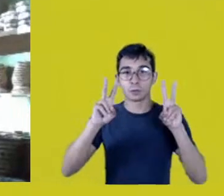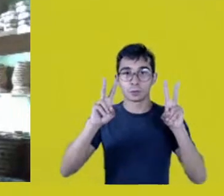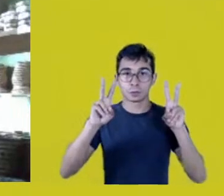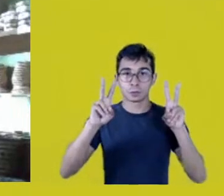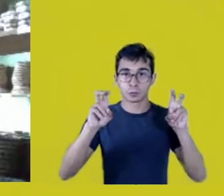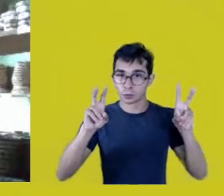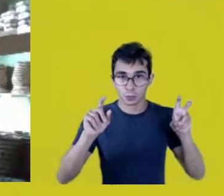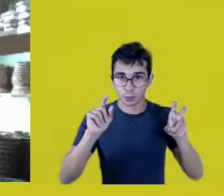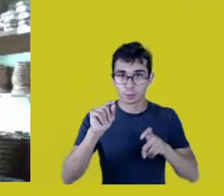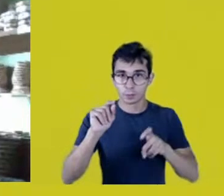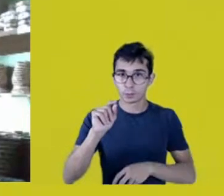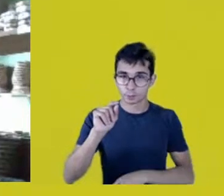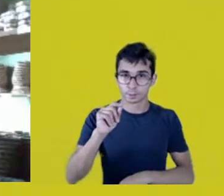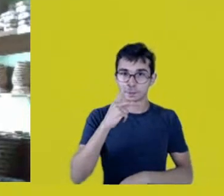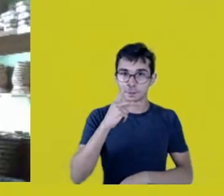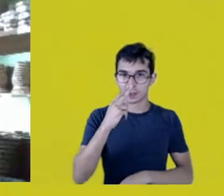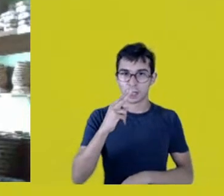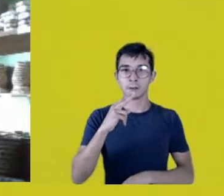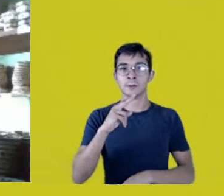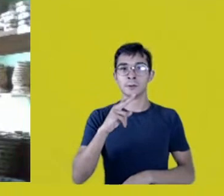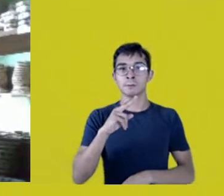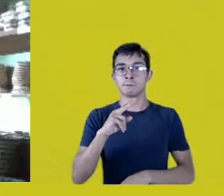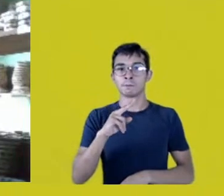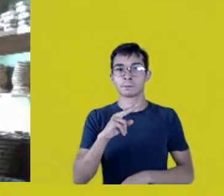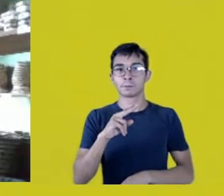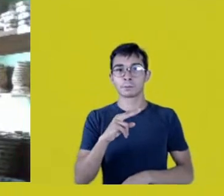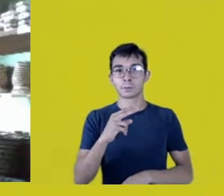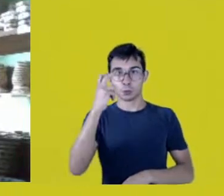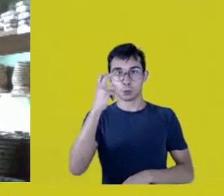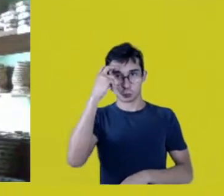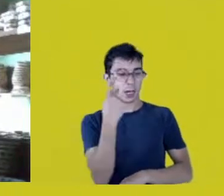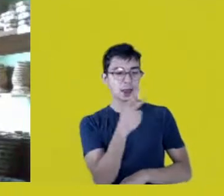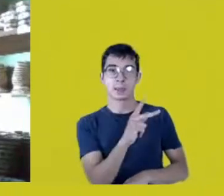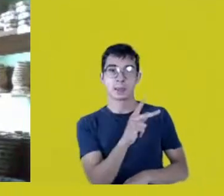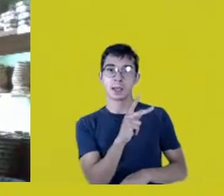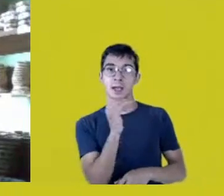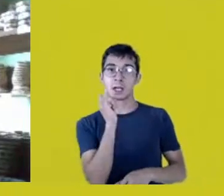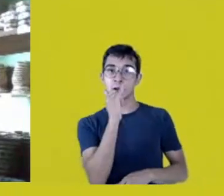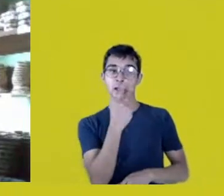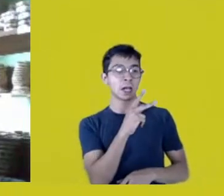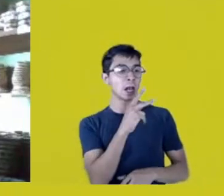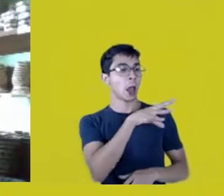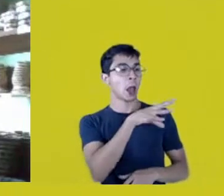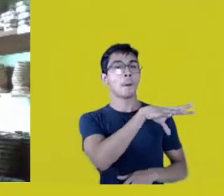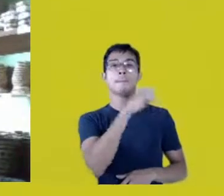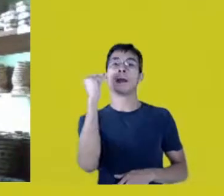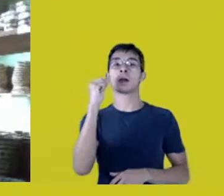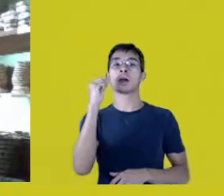as if we could take something out and speak on behalf of others and make the image disappear.